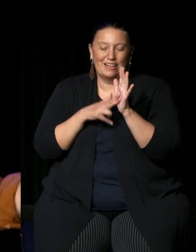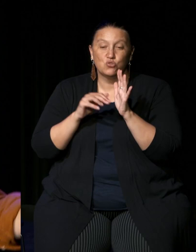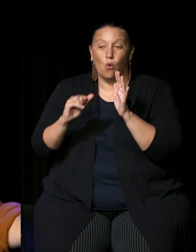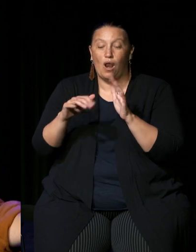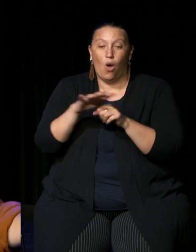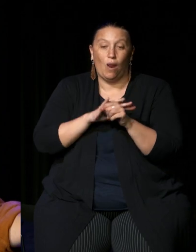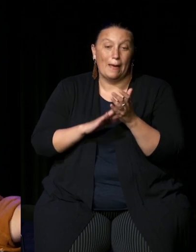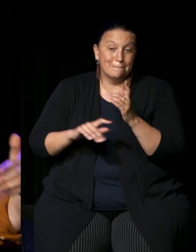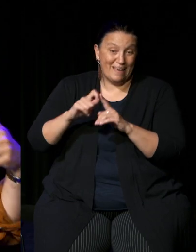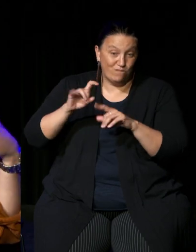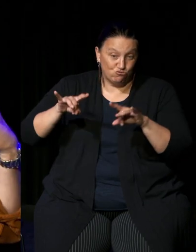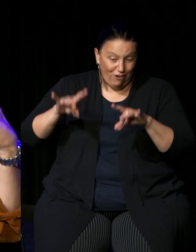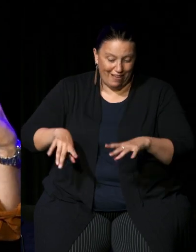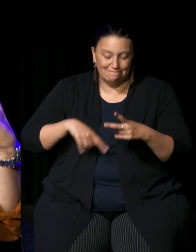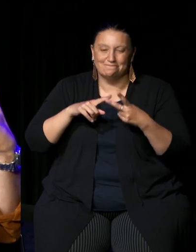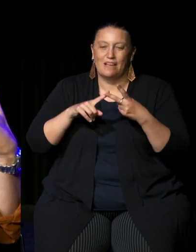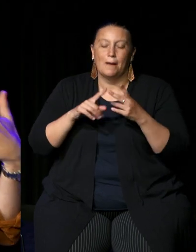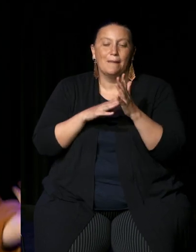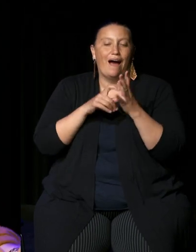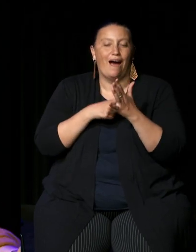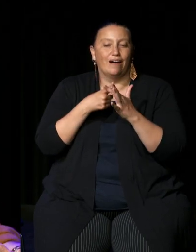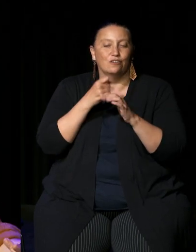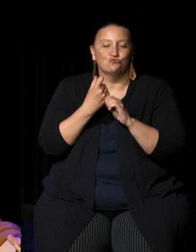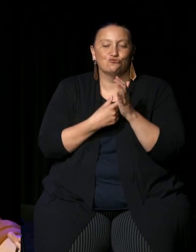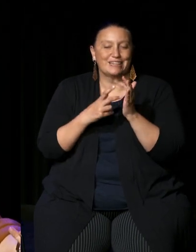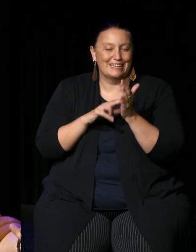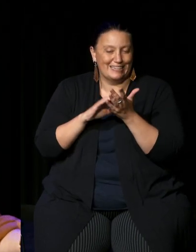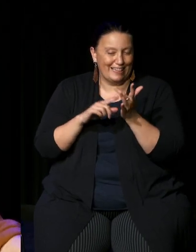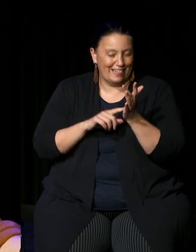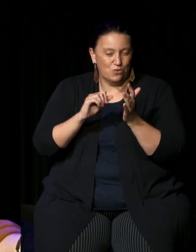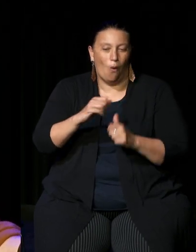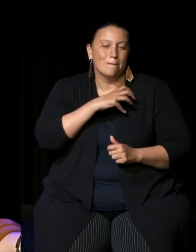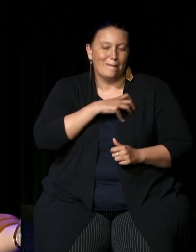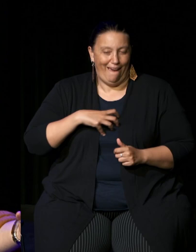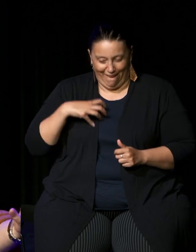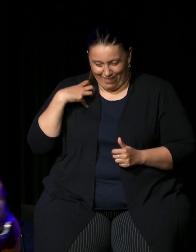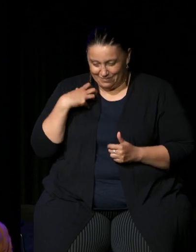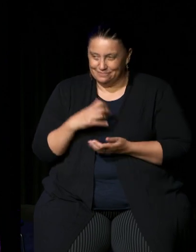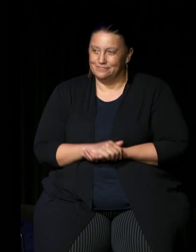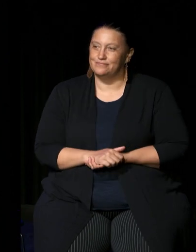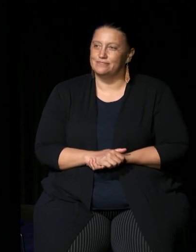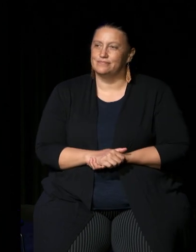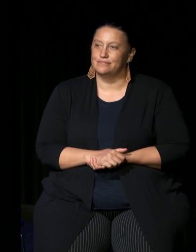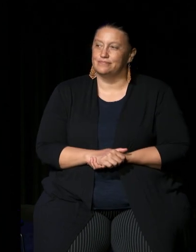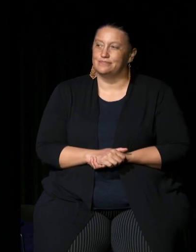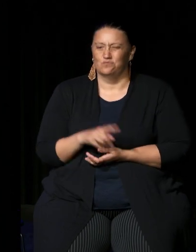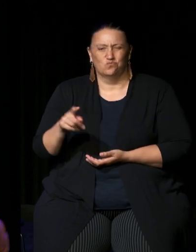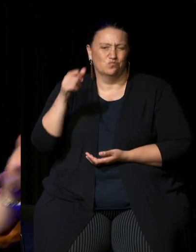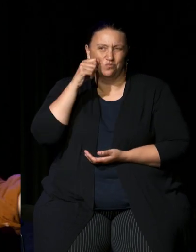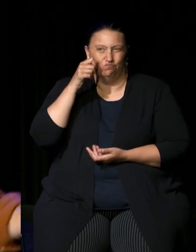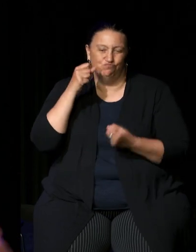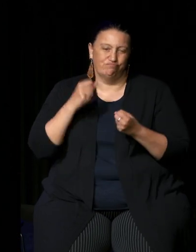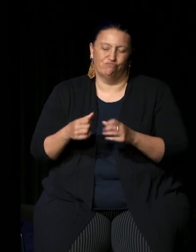your Mayor uh they've been of course very much behind today's meeting so it's Susan over to